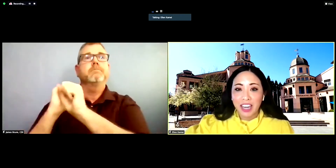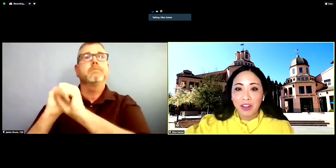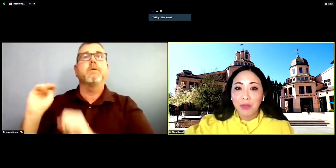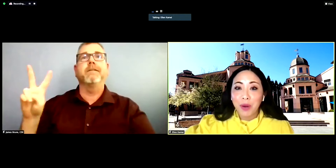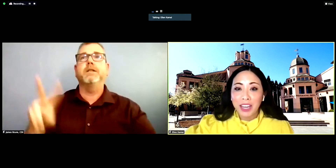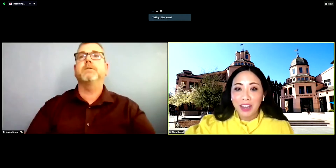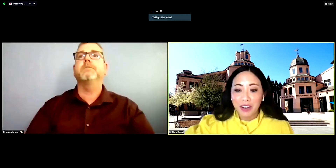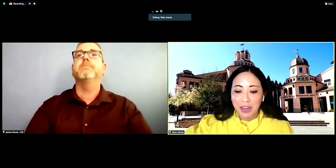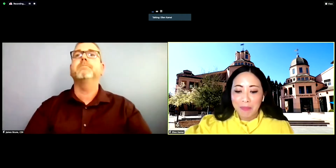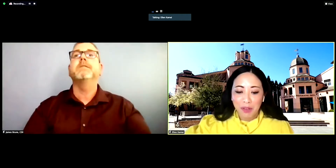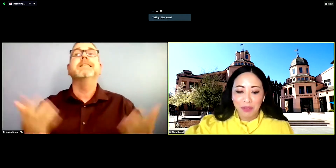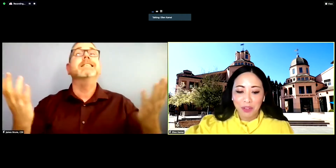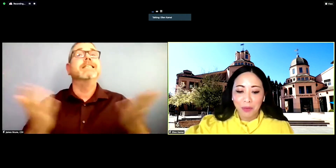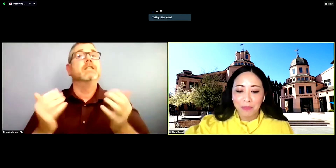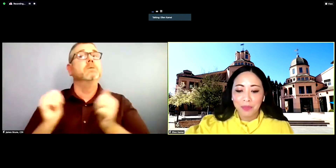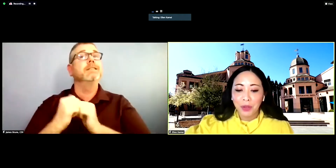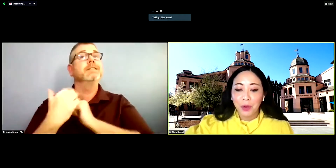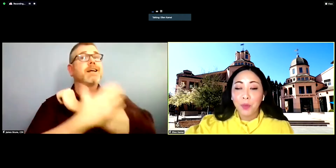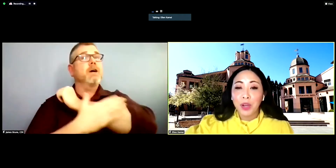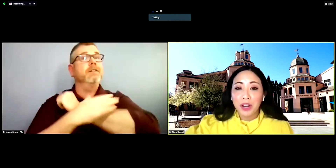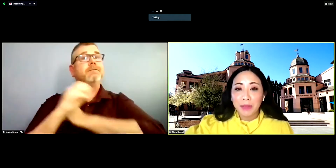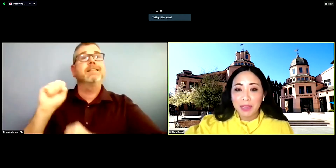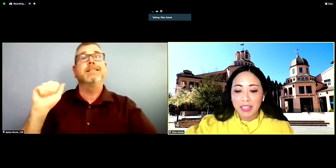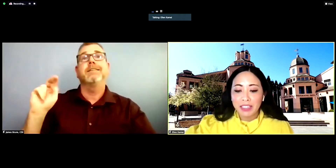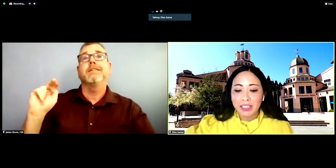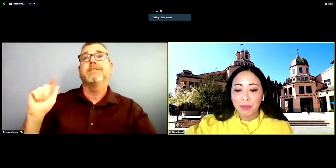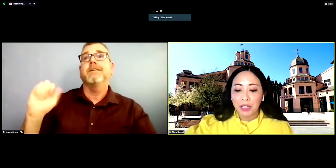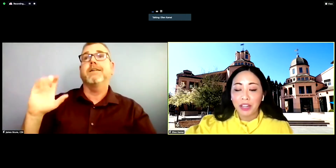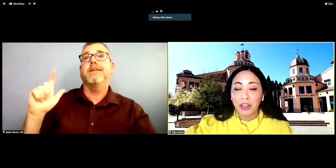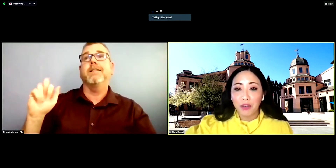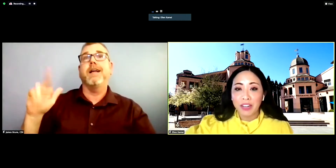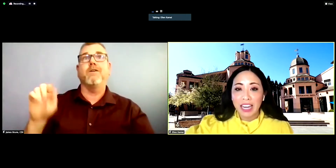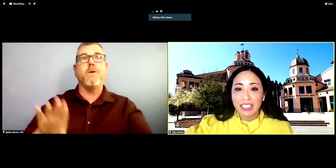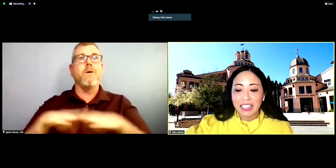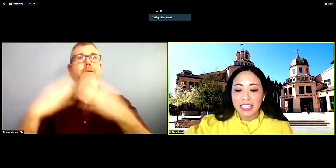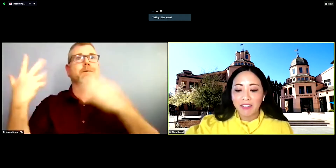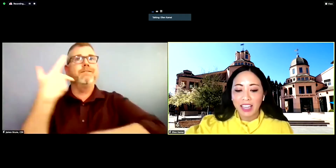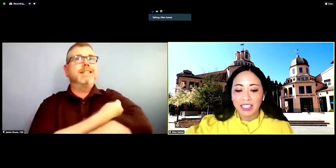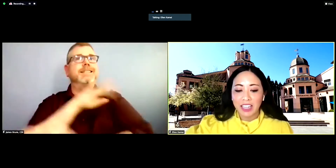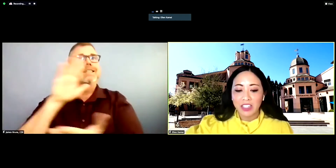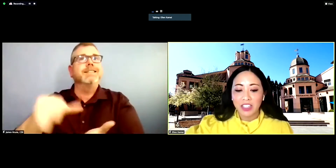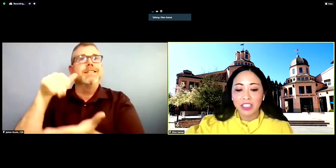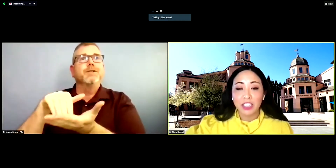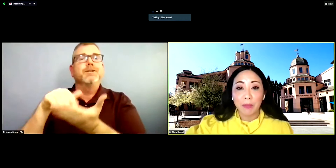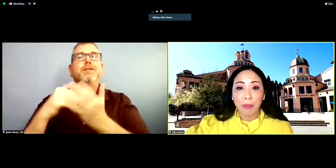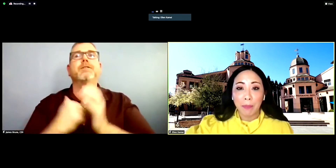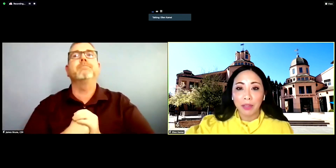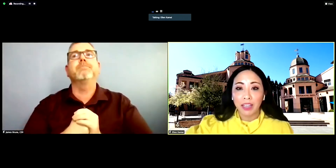site right here in Mountain View. We are committed to bringing COVID-19 vaccinations to the public